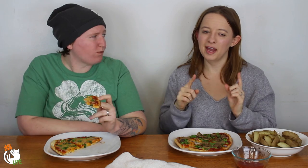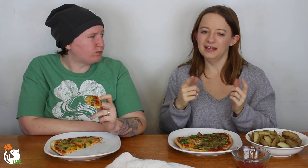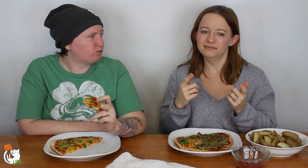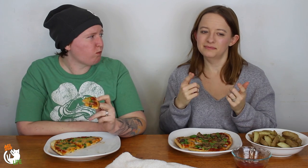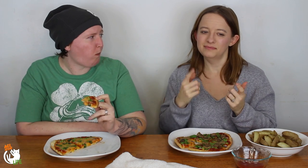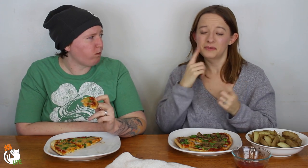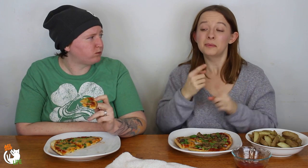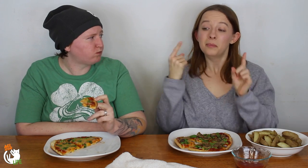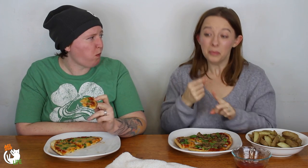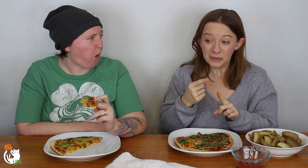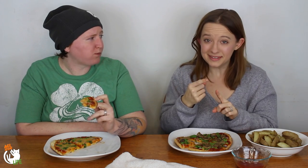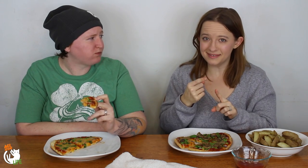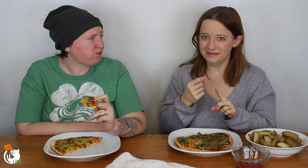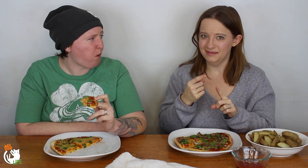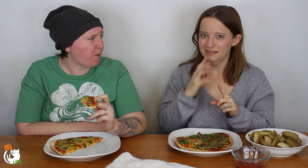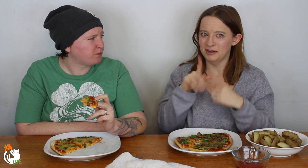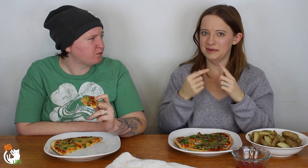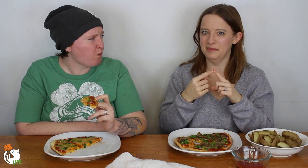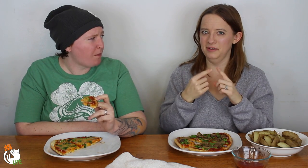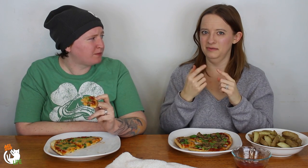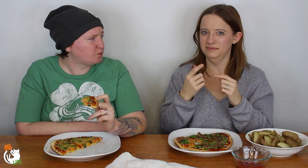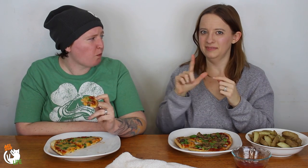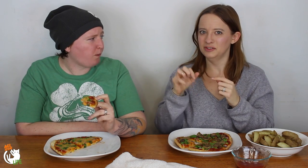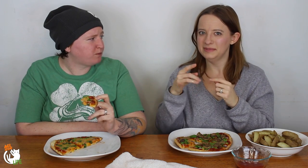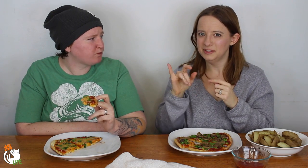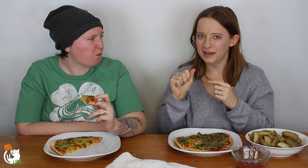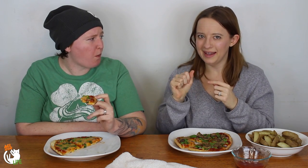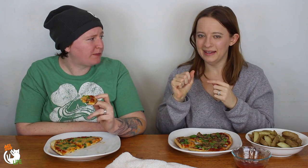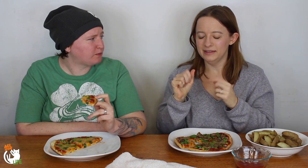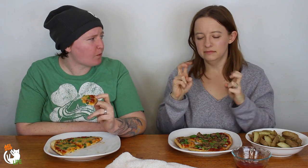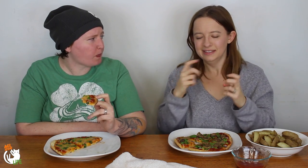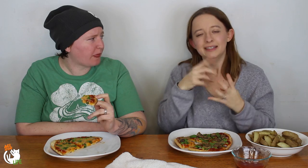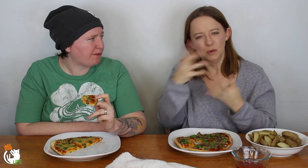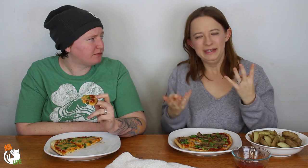I guess the point is talking about the LGBTQIA --